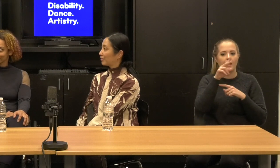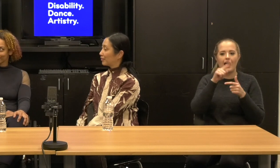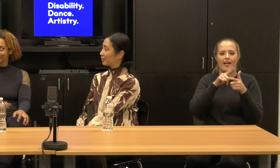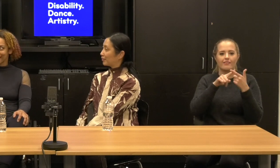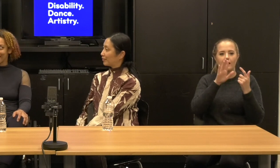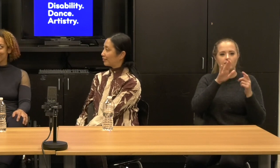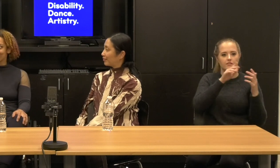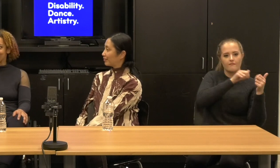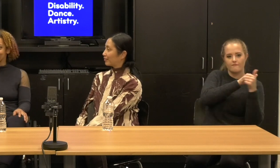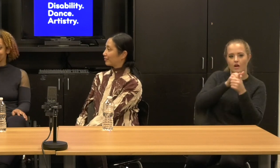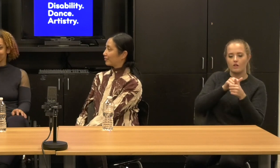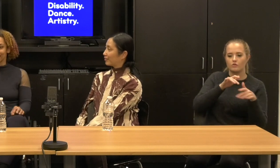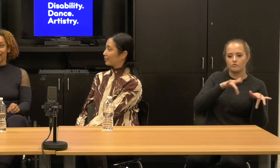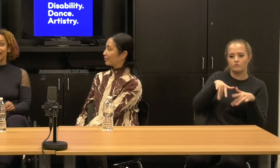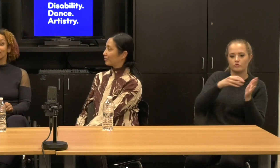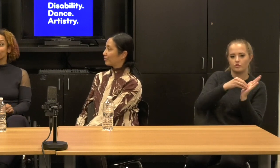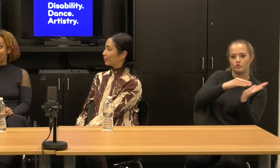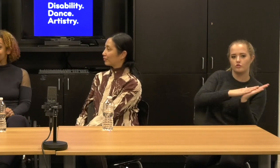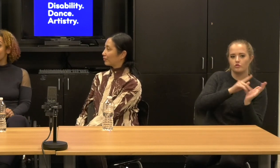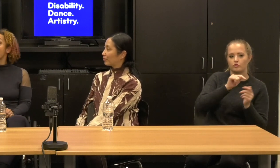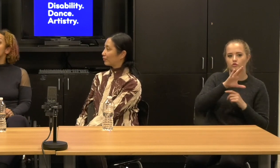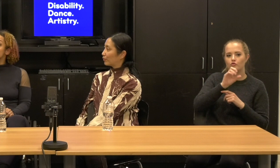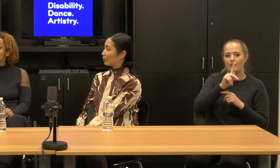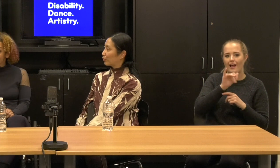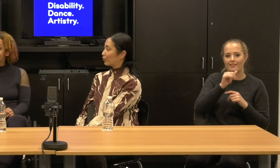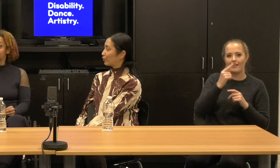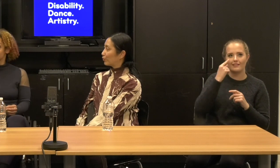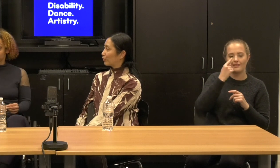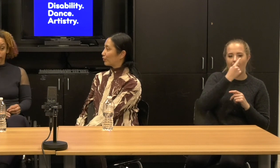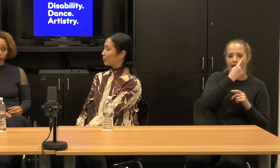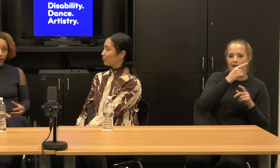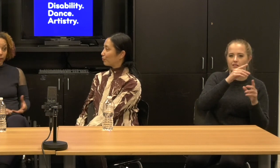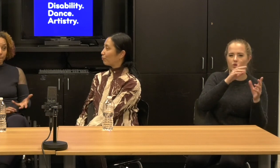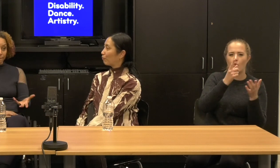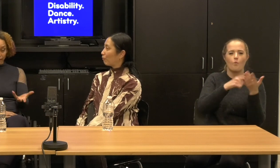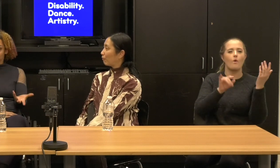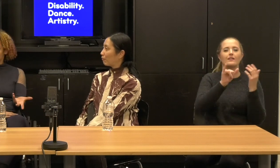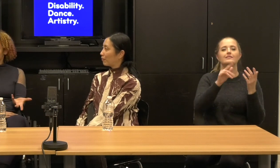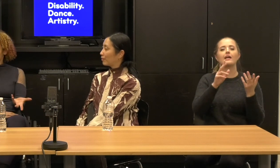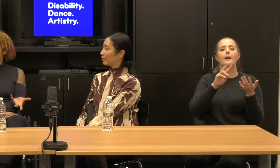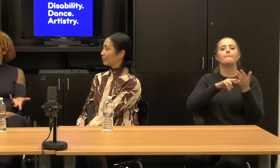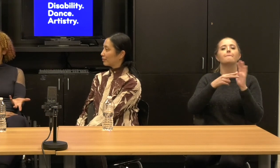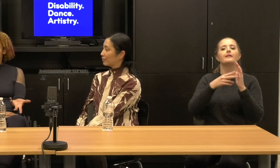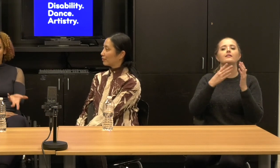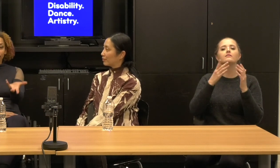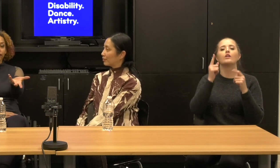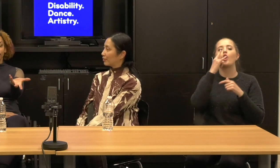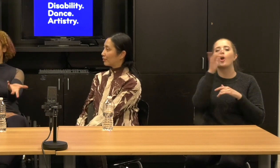Meaning if the eye tracking technology could produce a dance in new kind of,